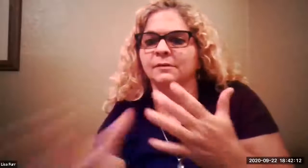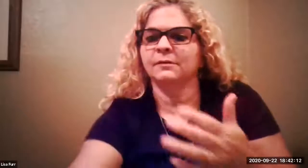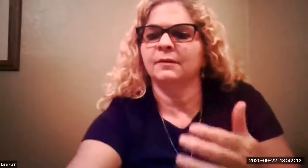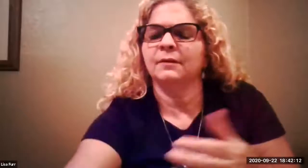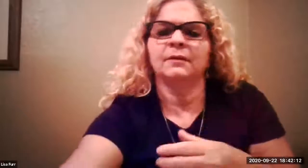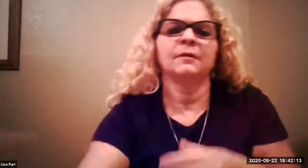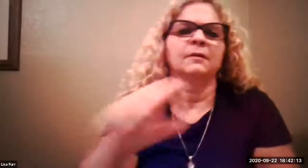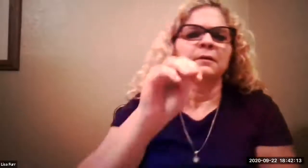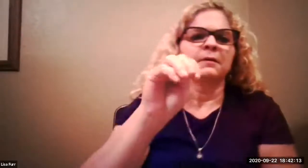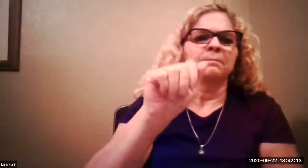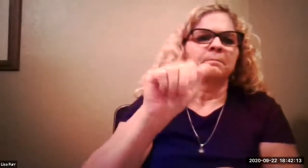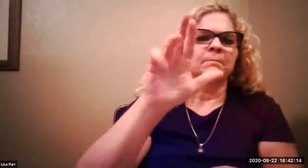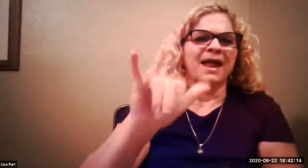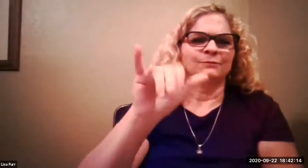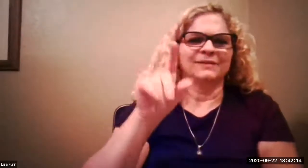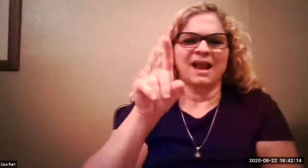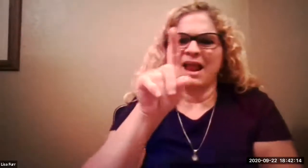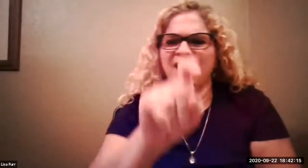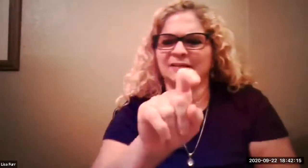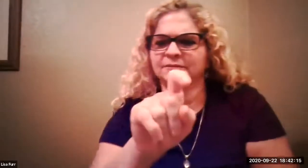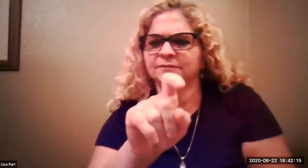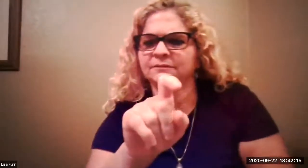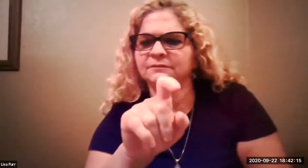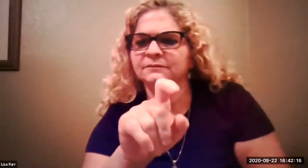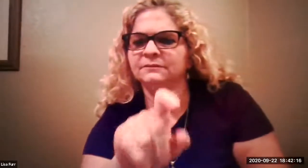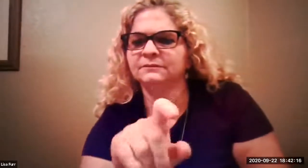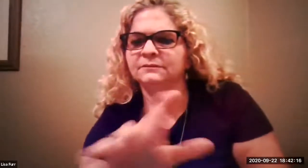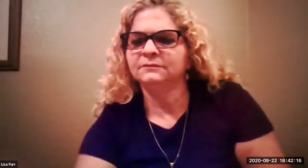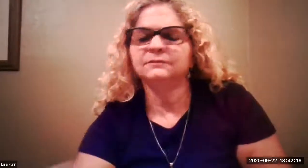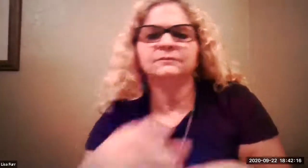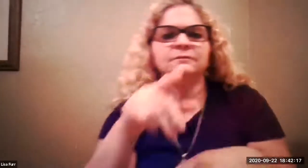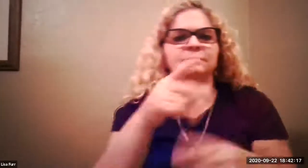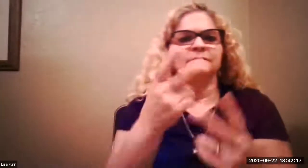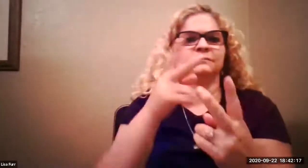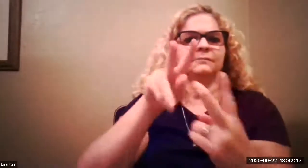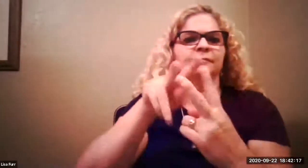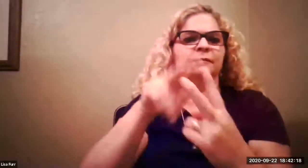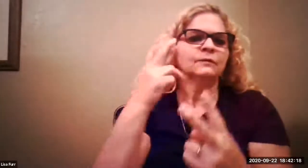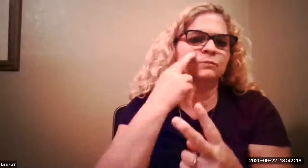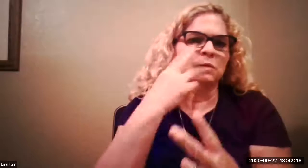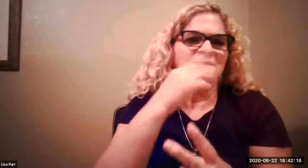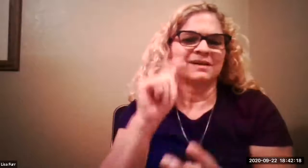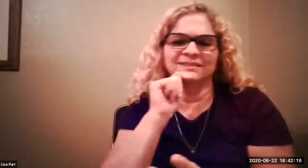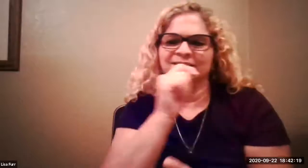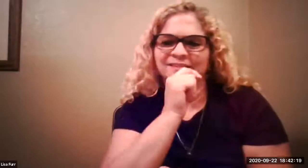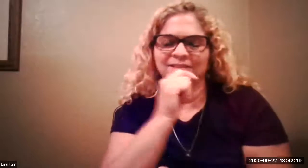for for future reference